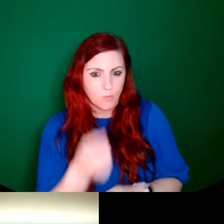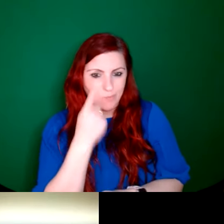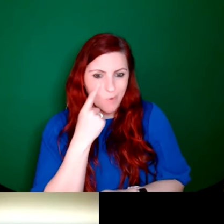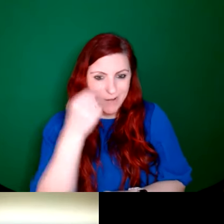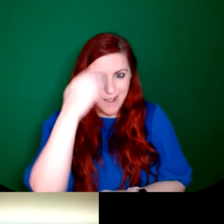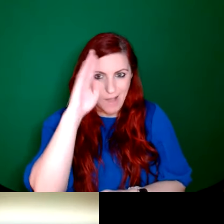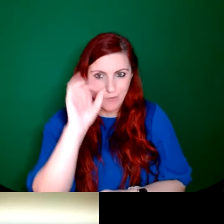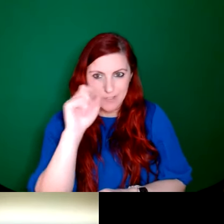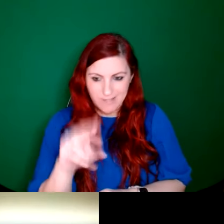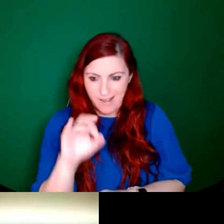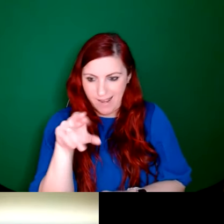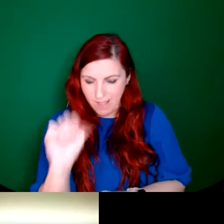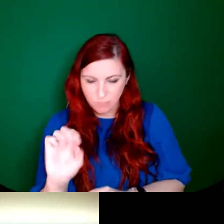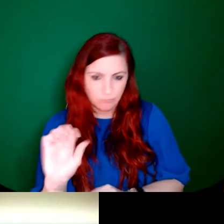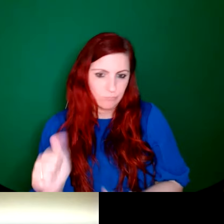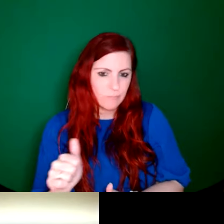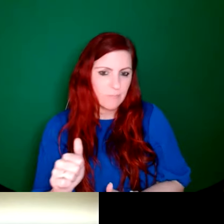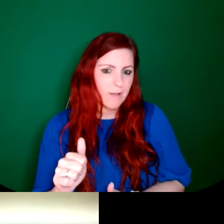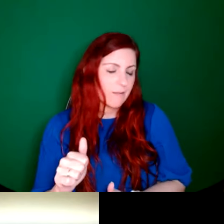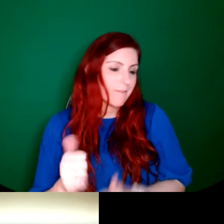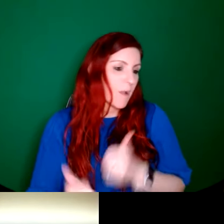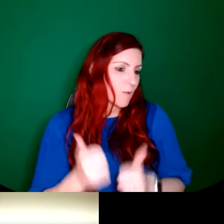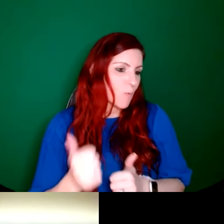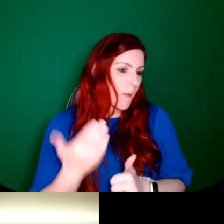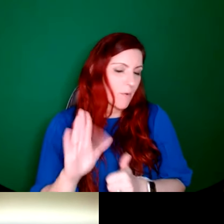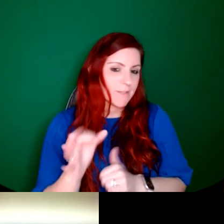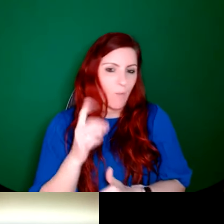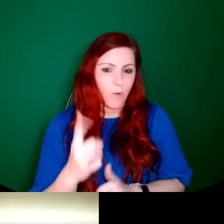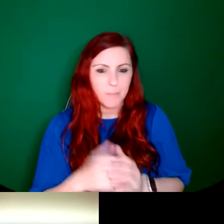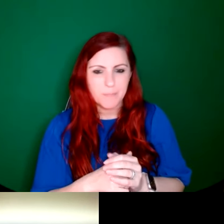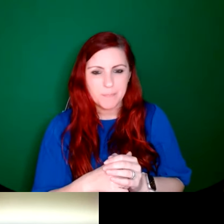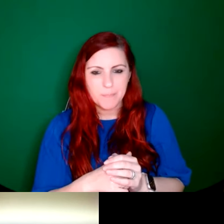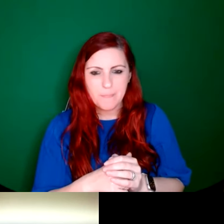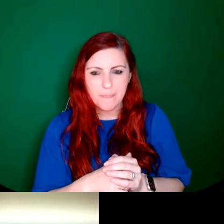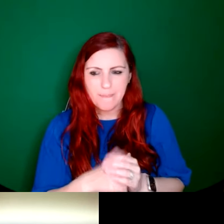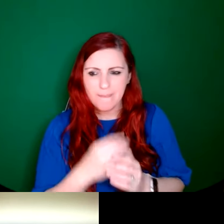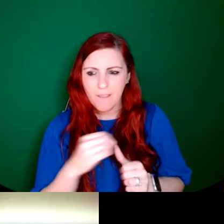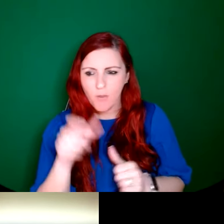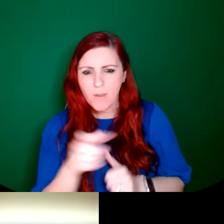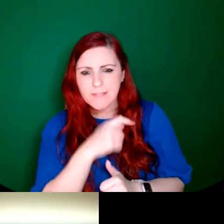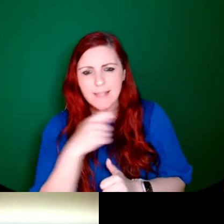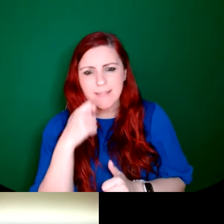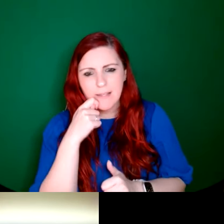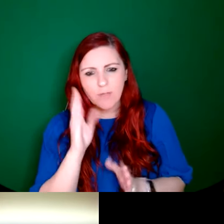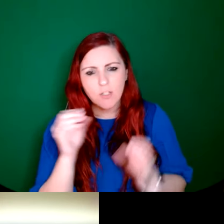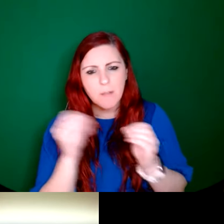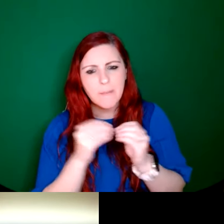Joanne Drum: Fascinating, I must get one from the glove compartment. Somebody else has said you mentioned the importance of the Arts and Crafts philosophies,